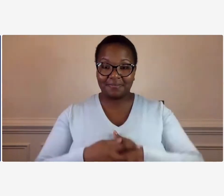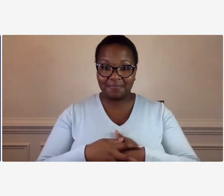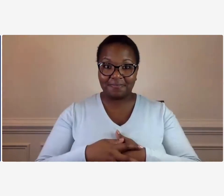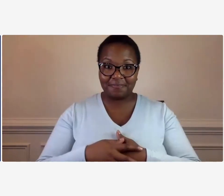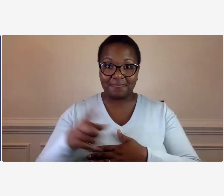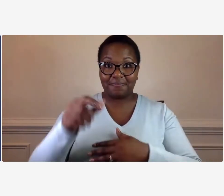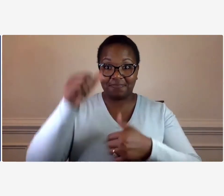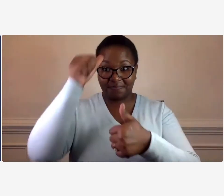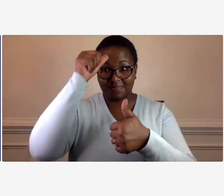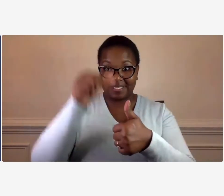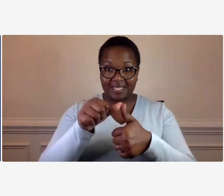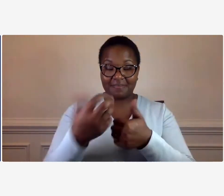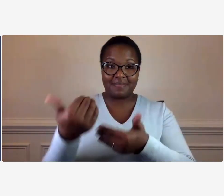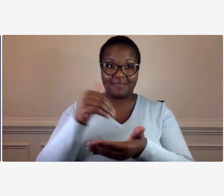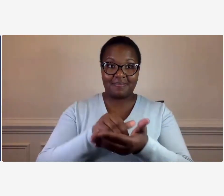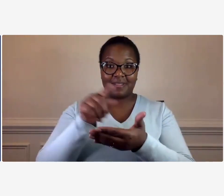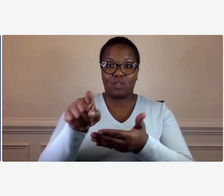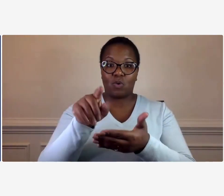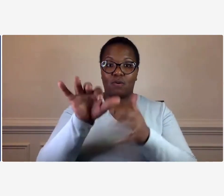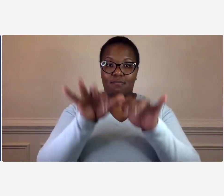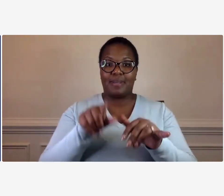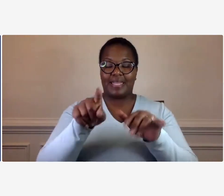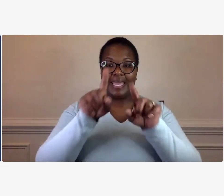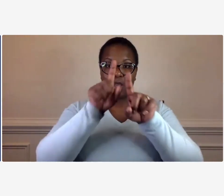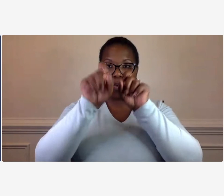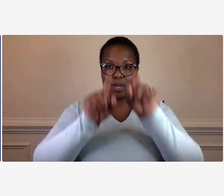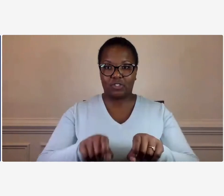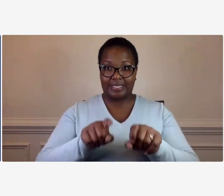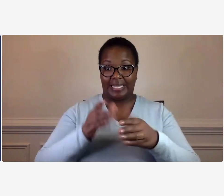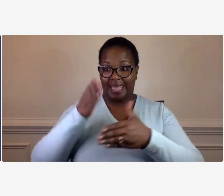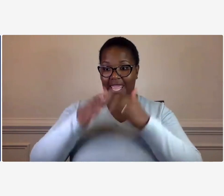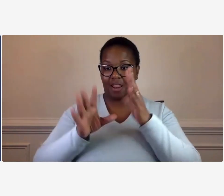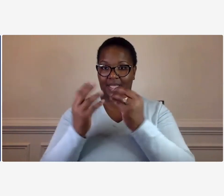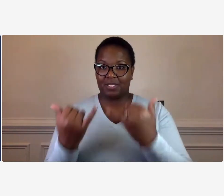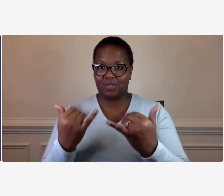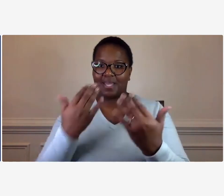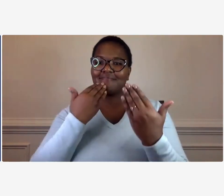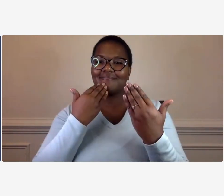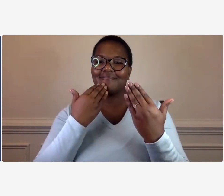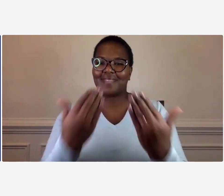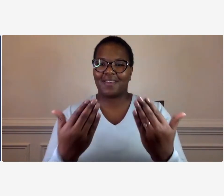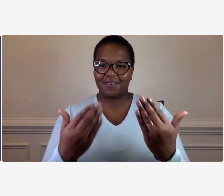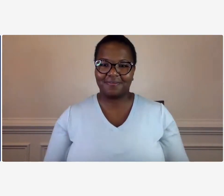complete the pro survey at the end of the session thank you very much